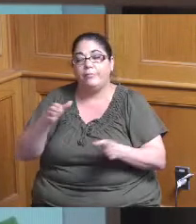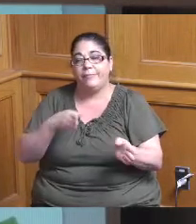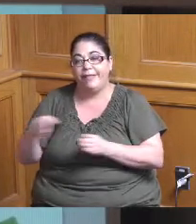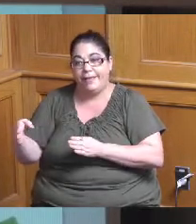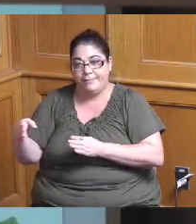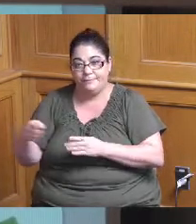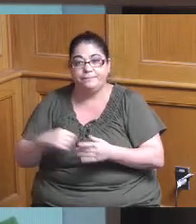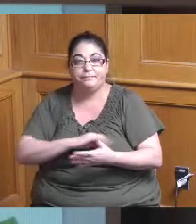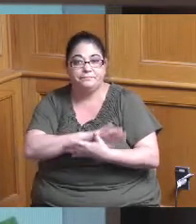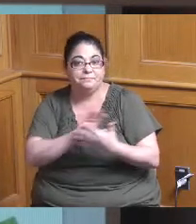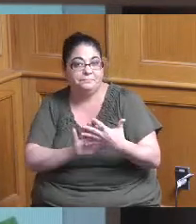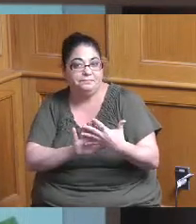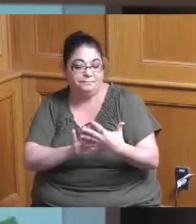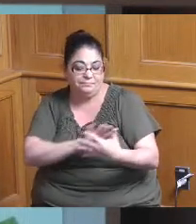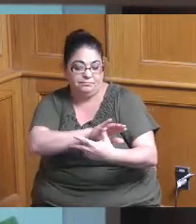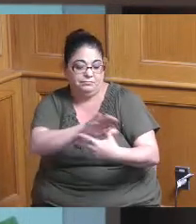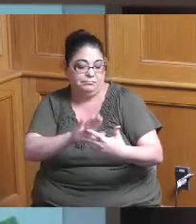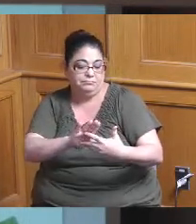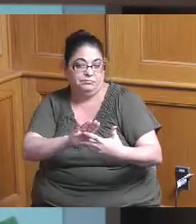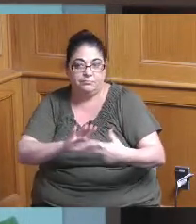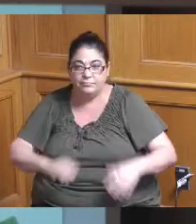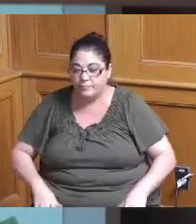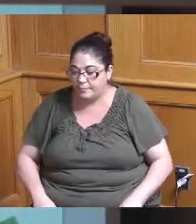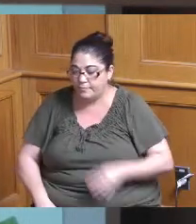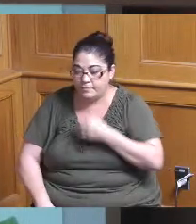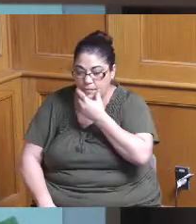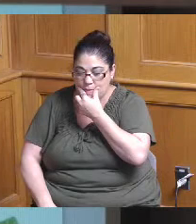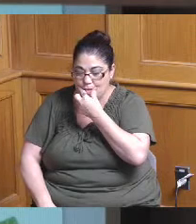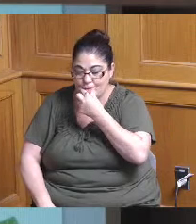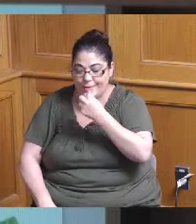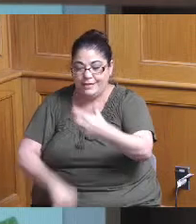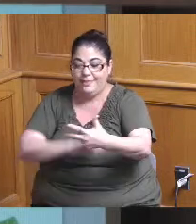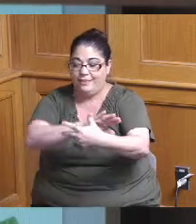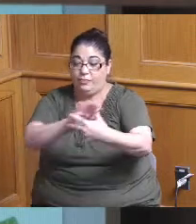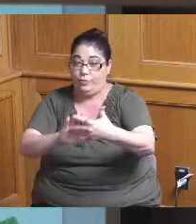so to provide a little more information on the three recommendation recommended recommended